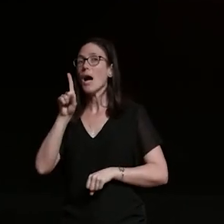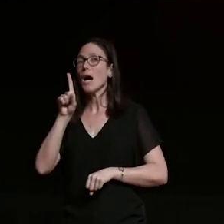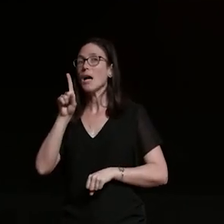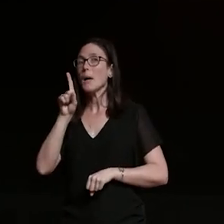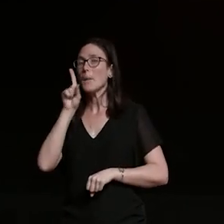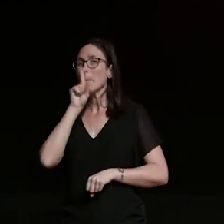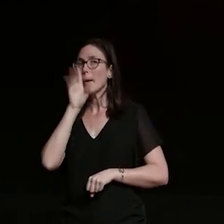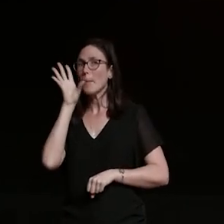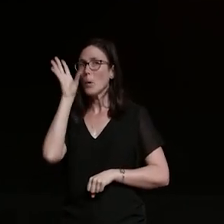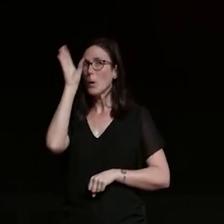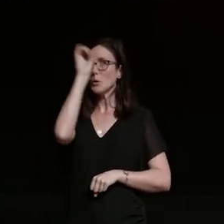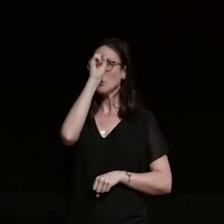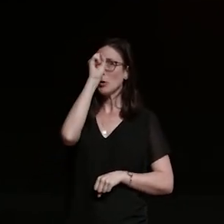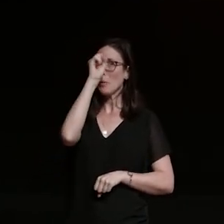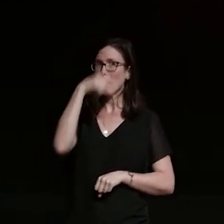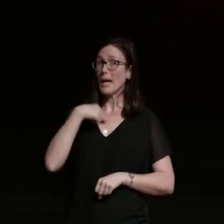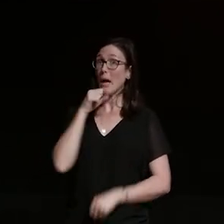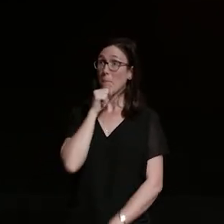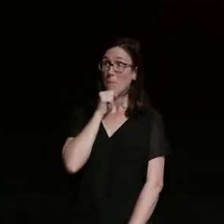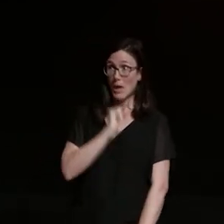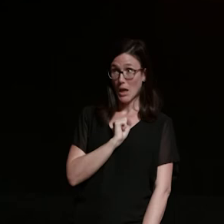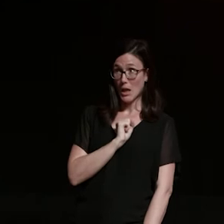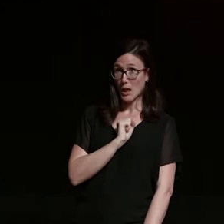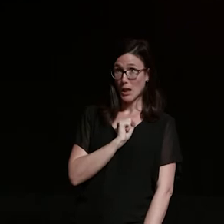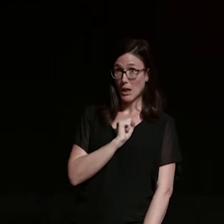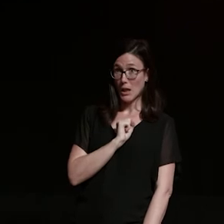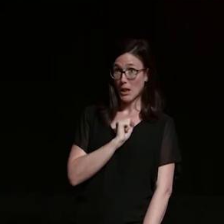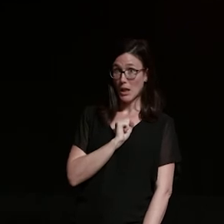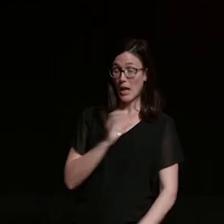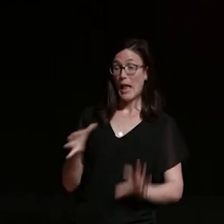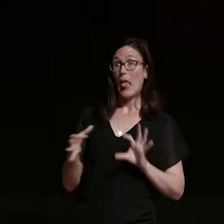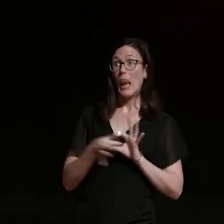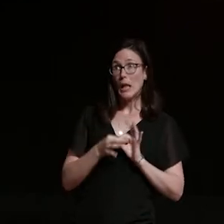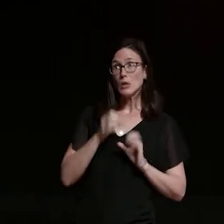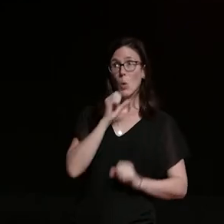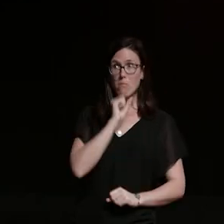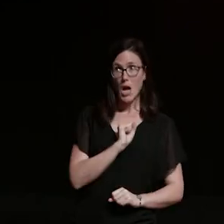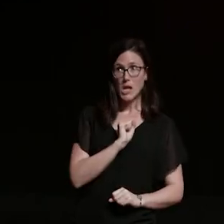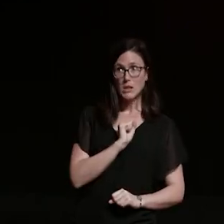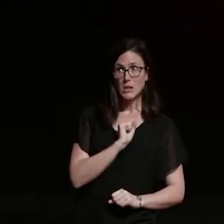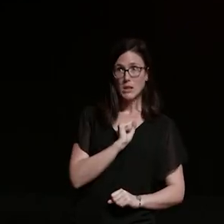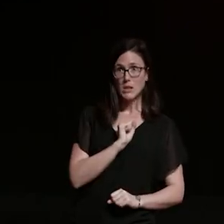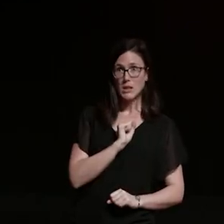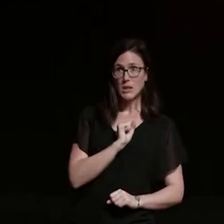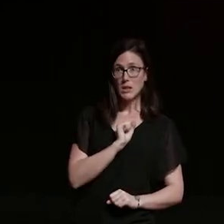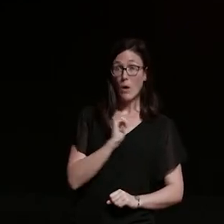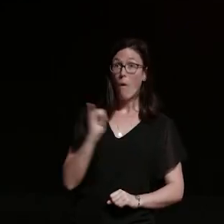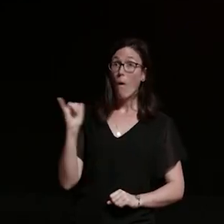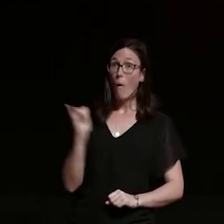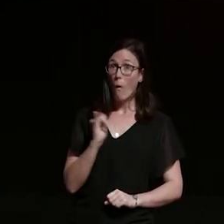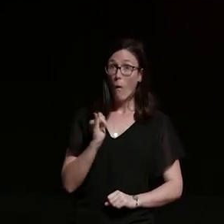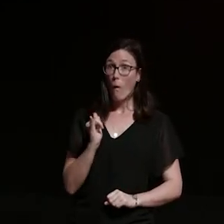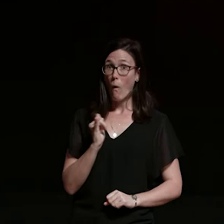that i'm either a man associated with a man or have absolutely no idea what i'm doing